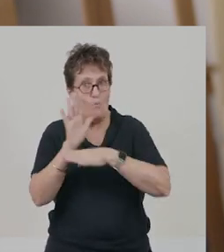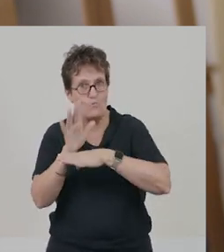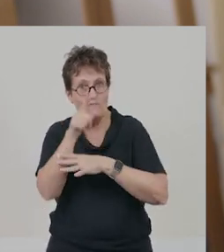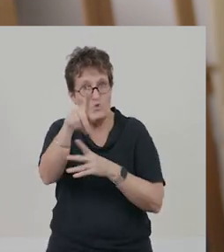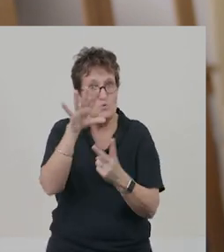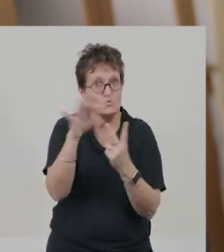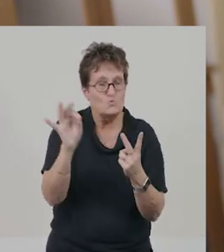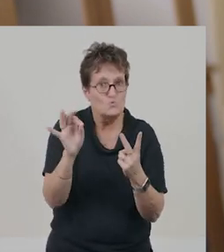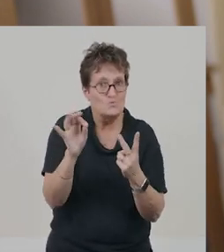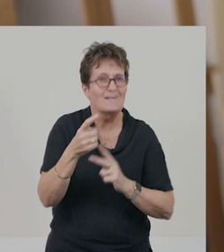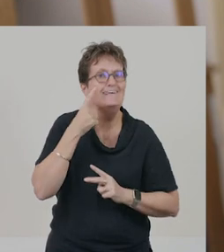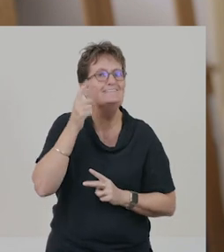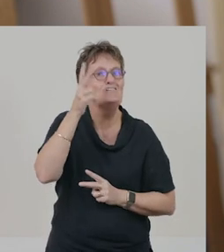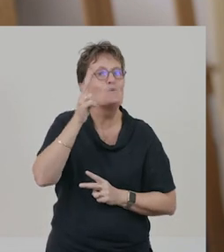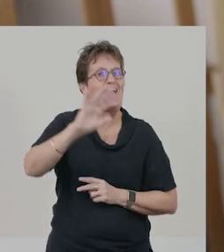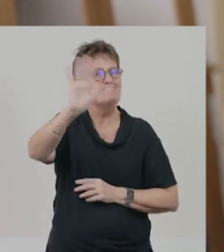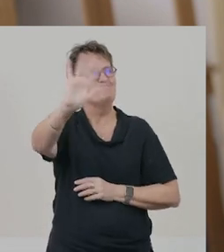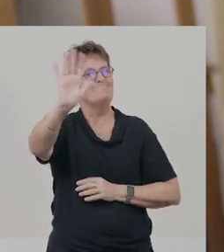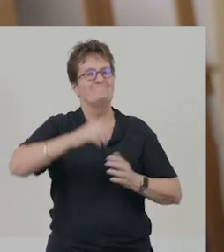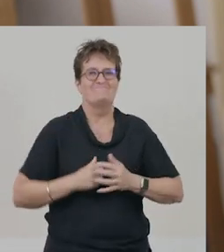Well, that’s it for today. See you next time!